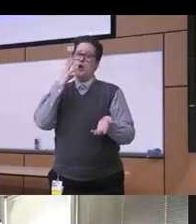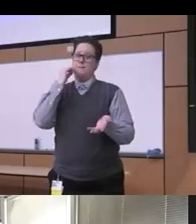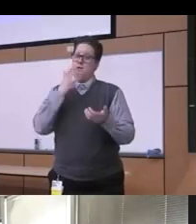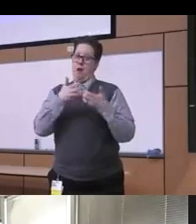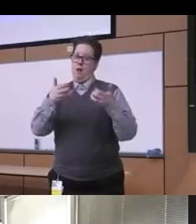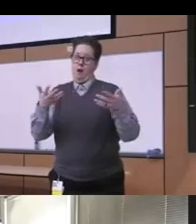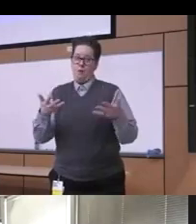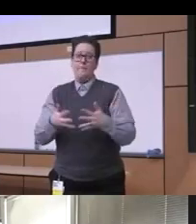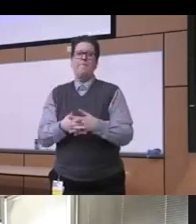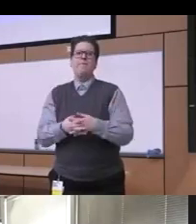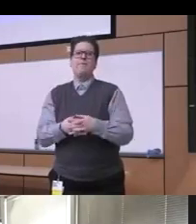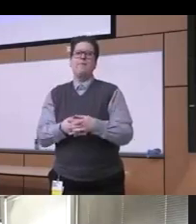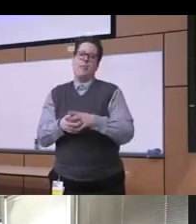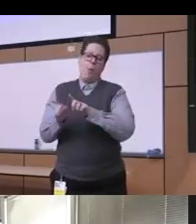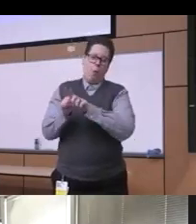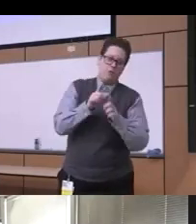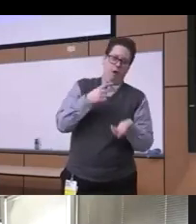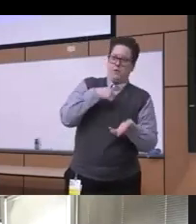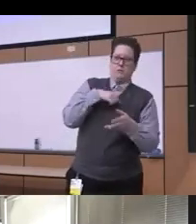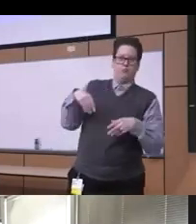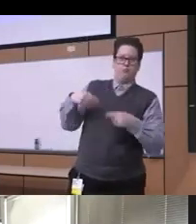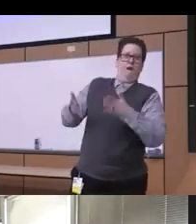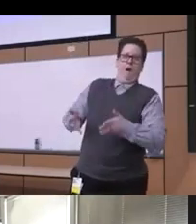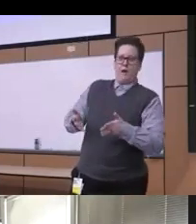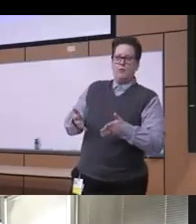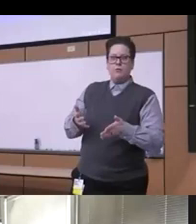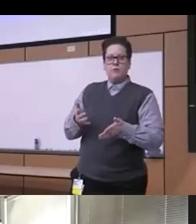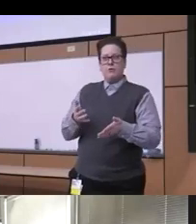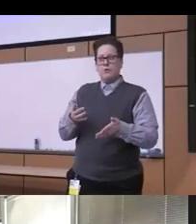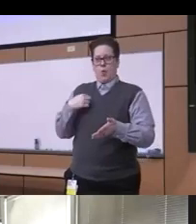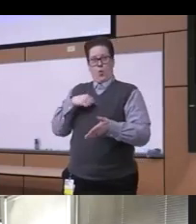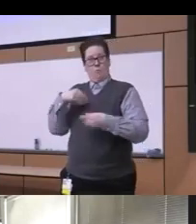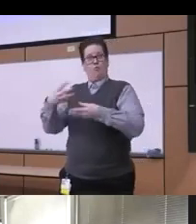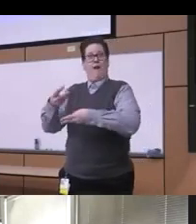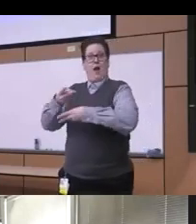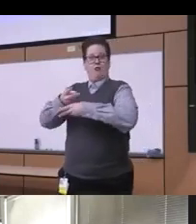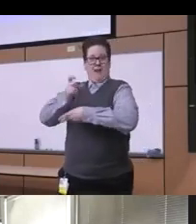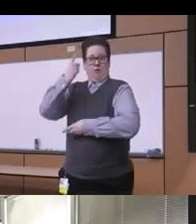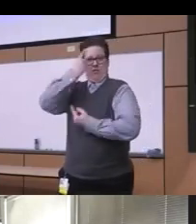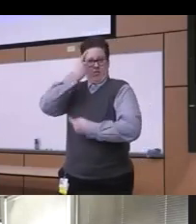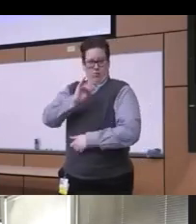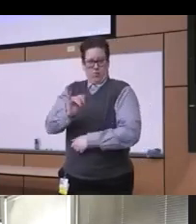of also Pro practitioners who are really uh providing really treatment so you see here we